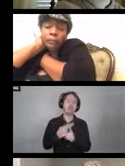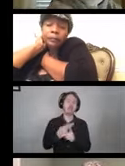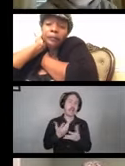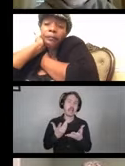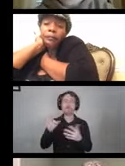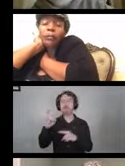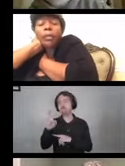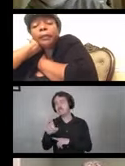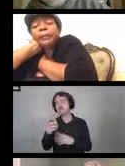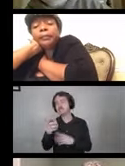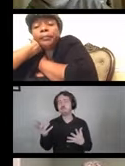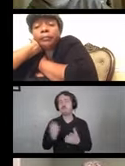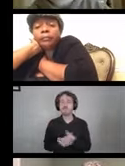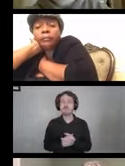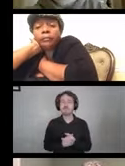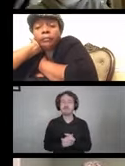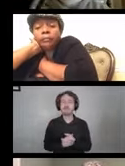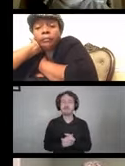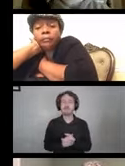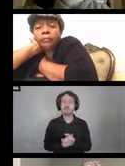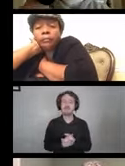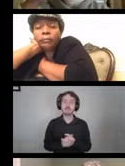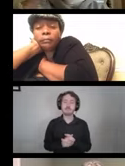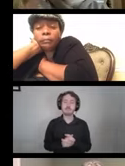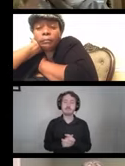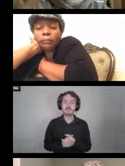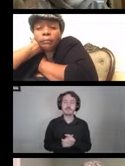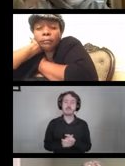in your home for cleaning your DME.